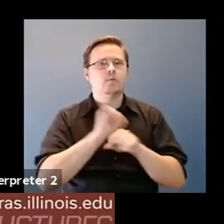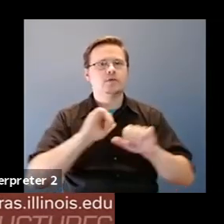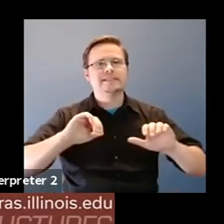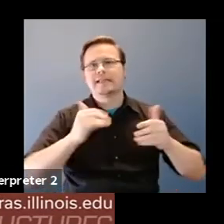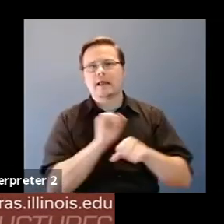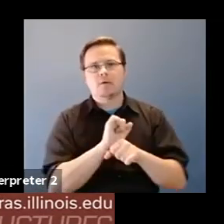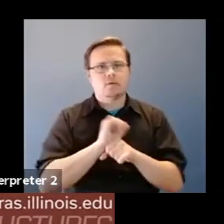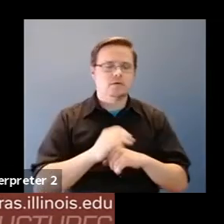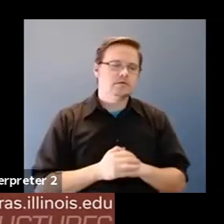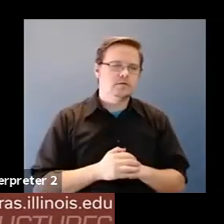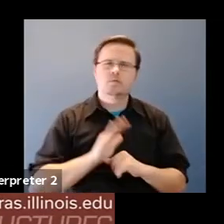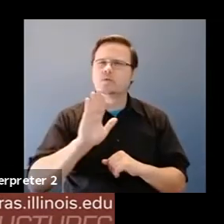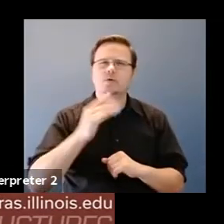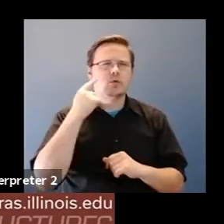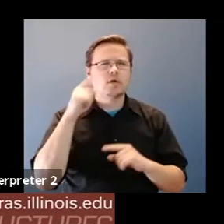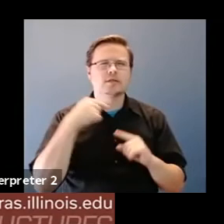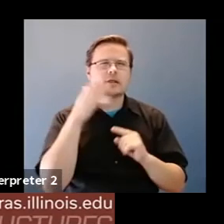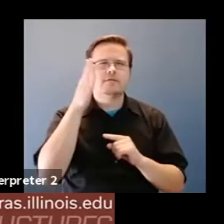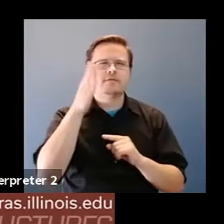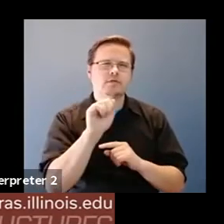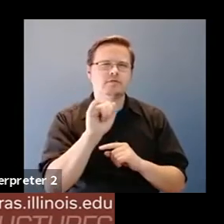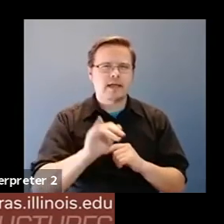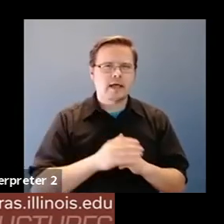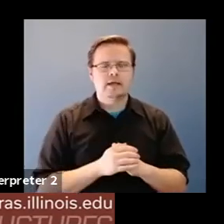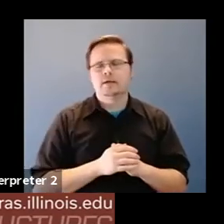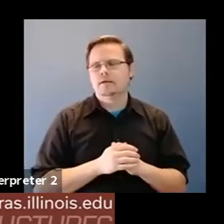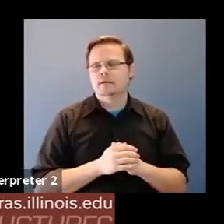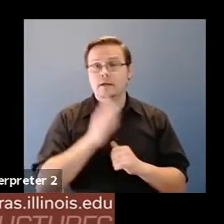Anita Chan: What are your thoughts about the future of Ai and will we ever understand how it works.